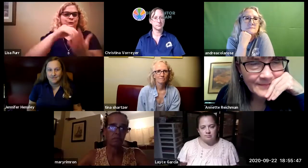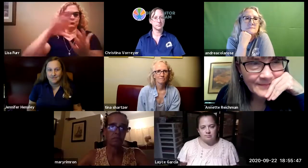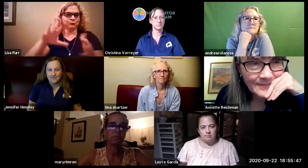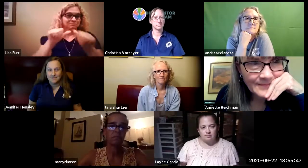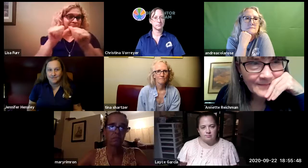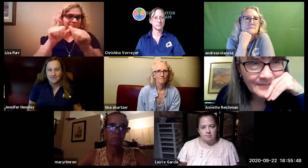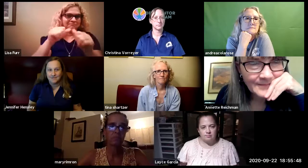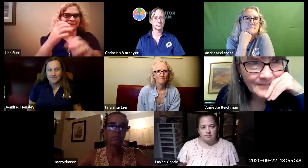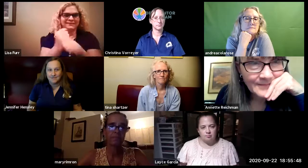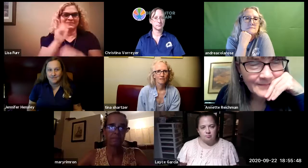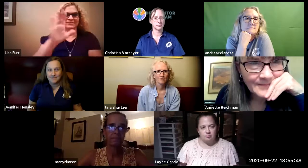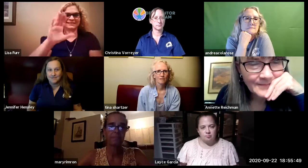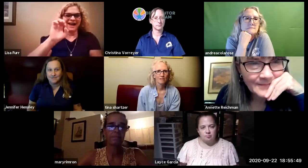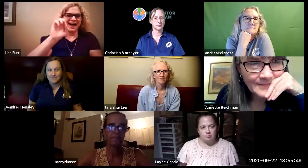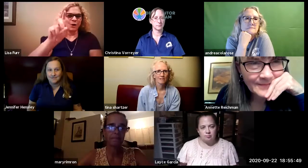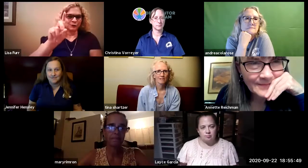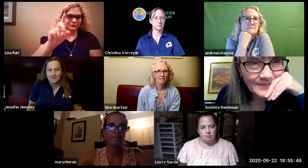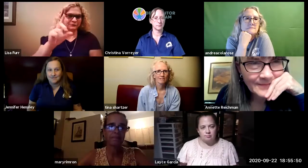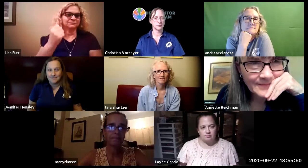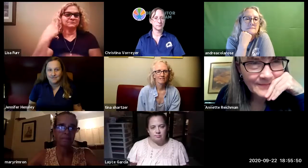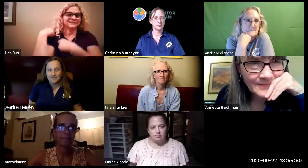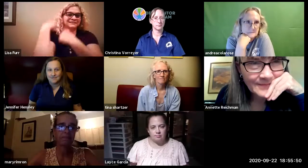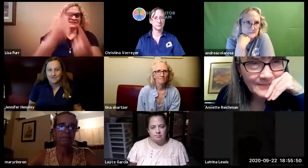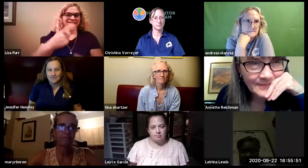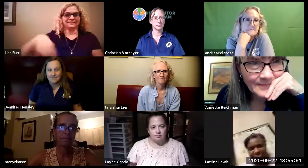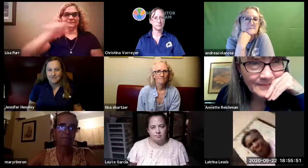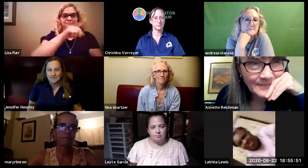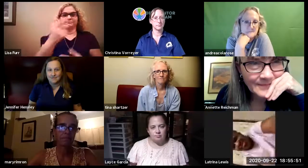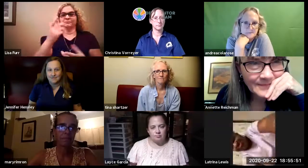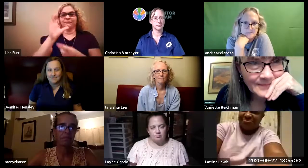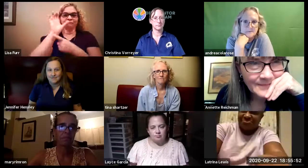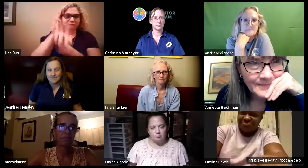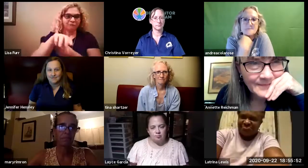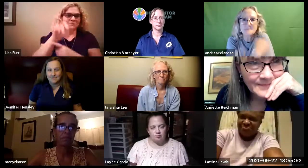your efforts to make sure that our